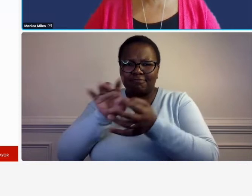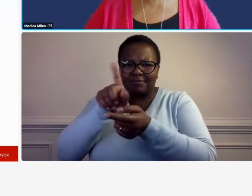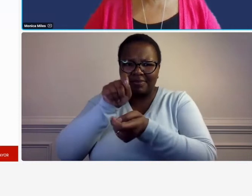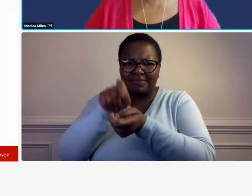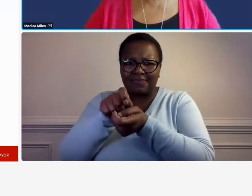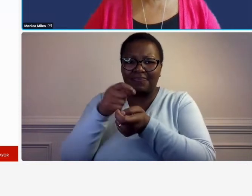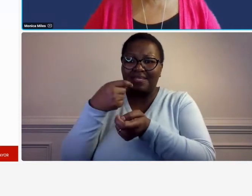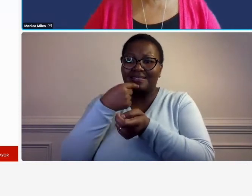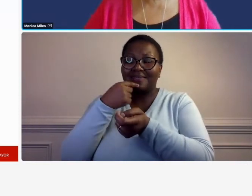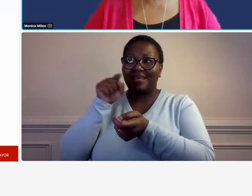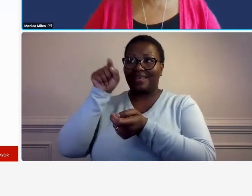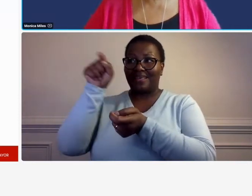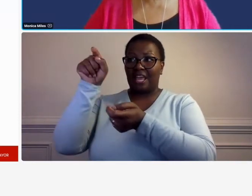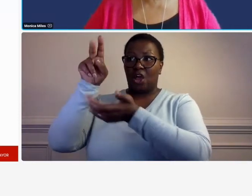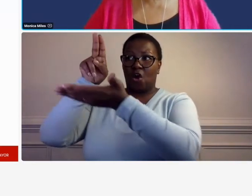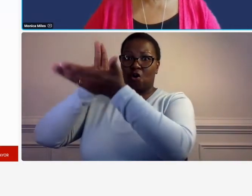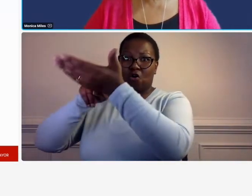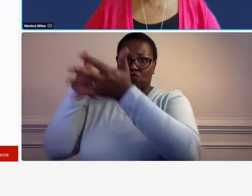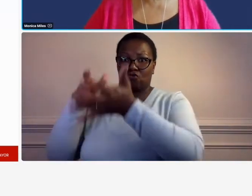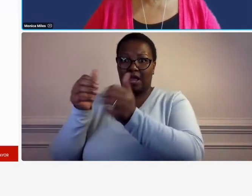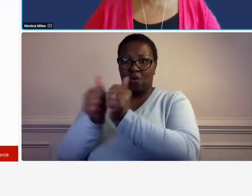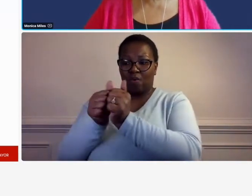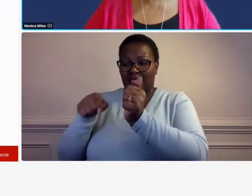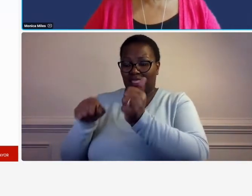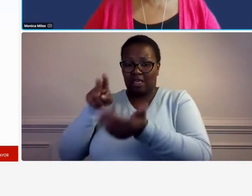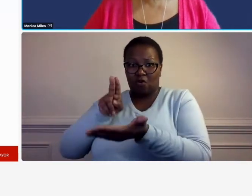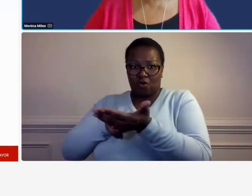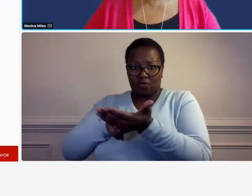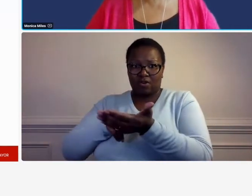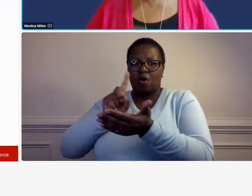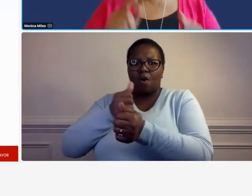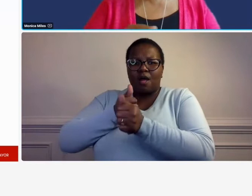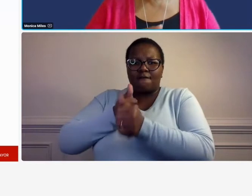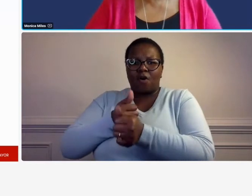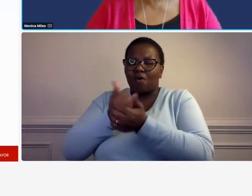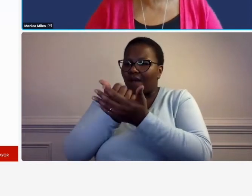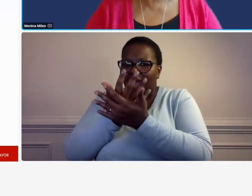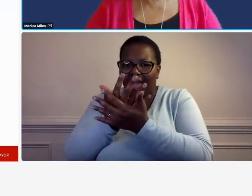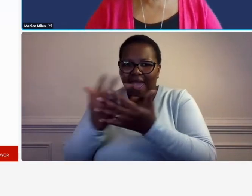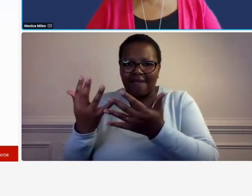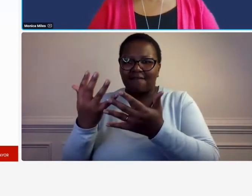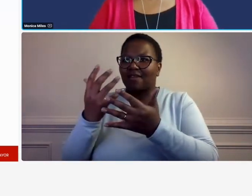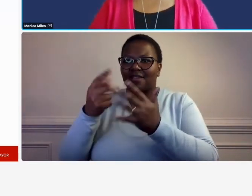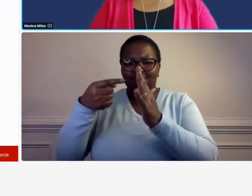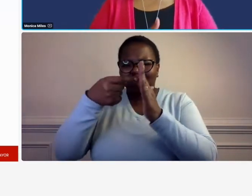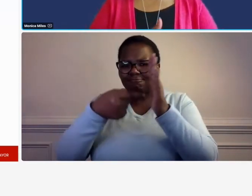the sub subcontractor shall be subject to every provision of this contract so you are subject